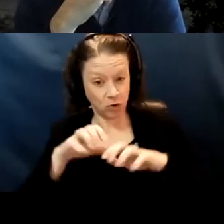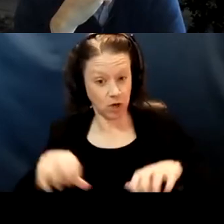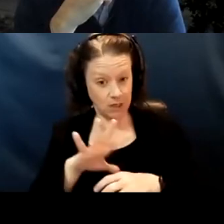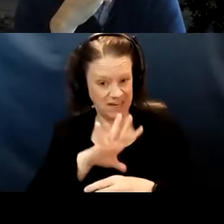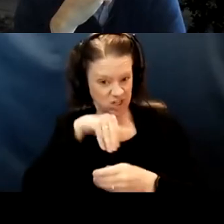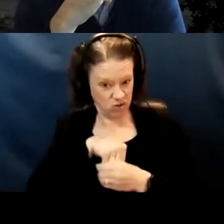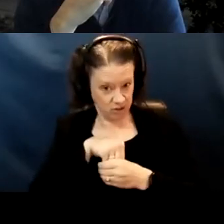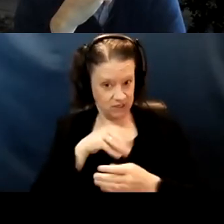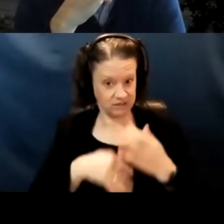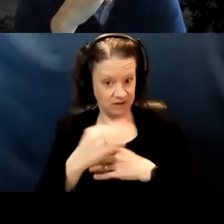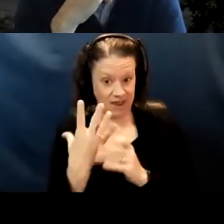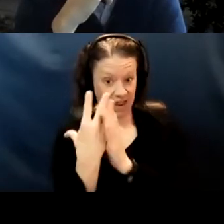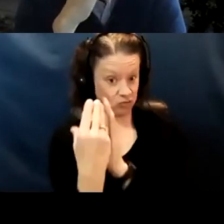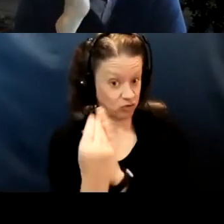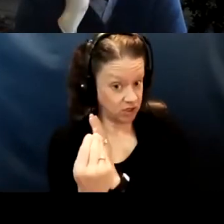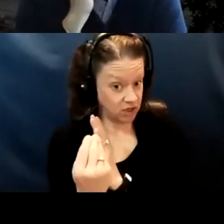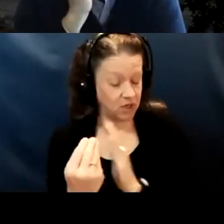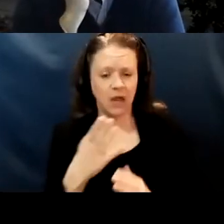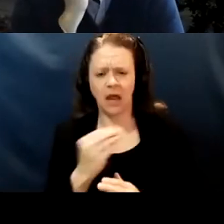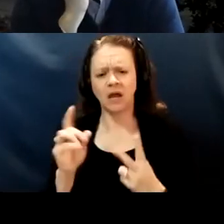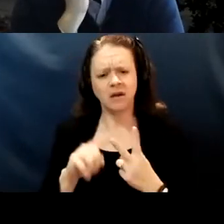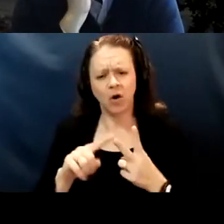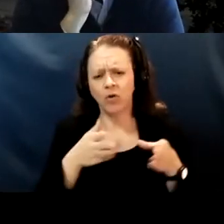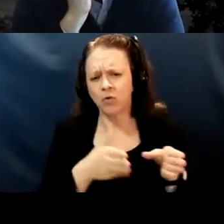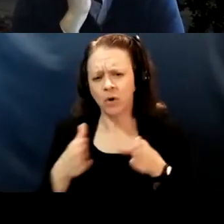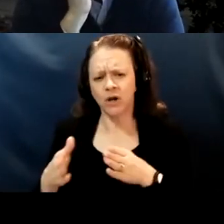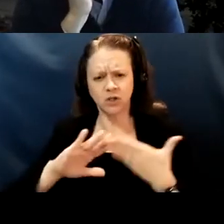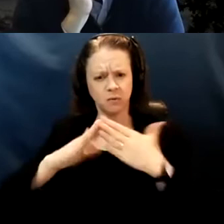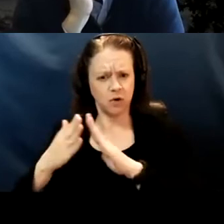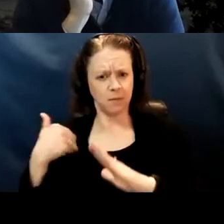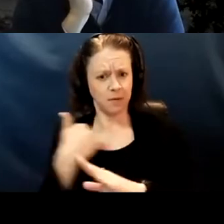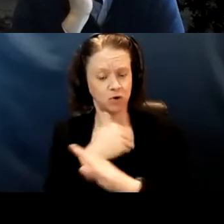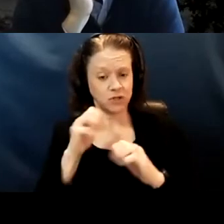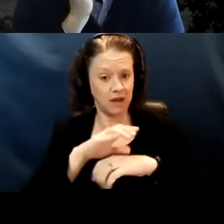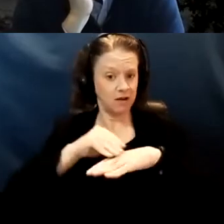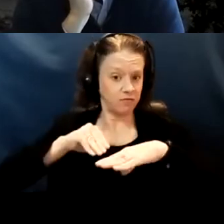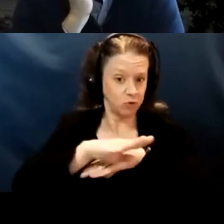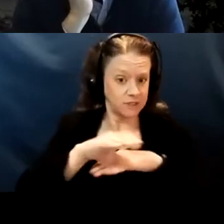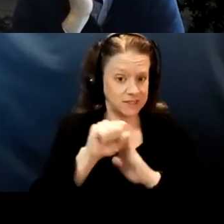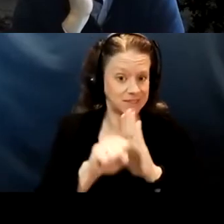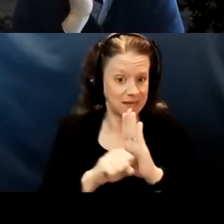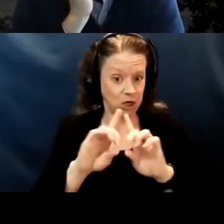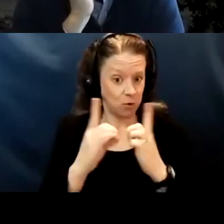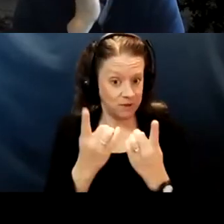And are there ways that community members can help influence state departments like yours and the state independent living council